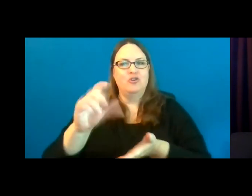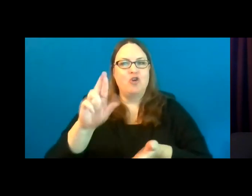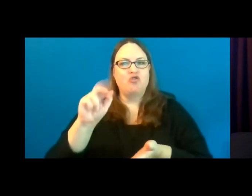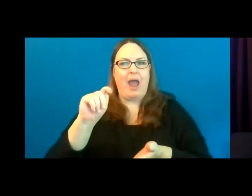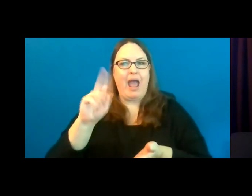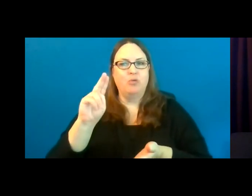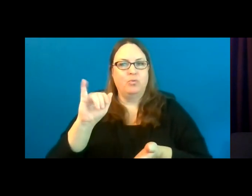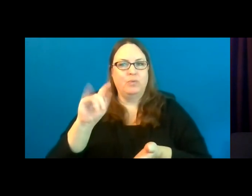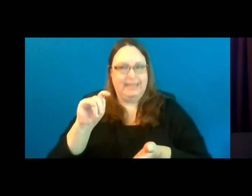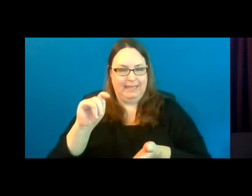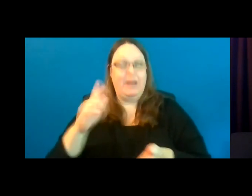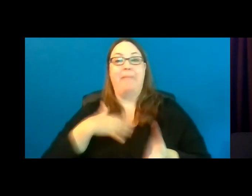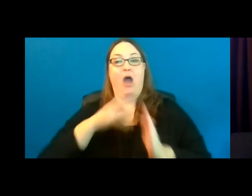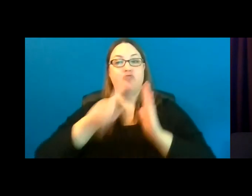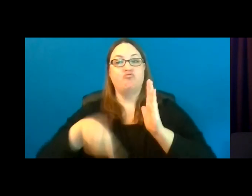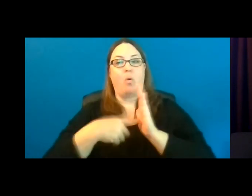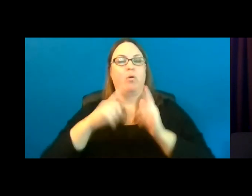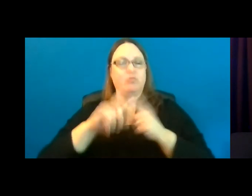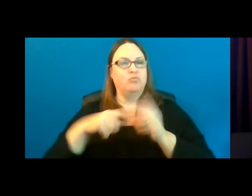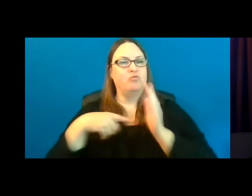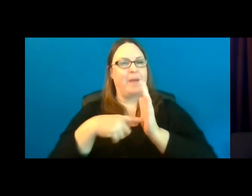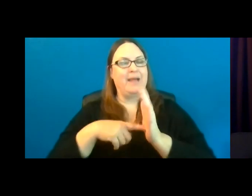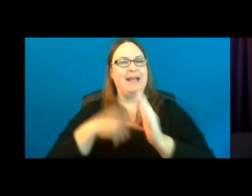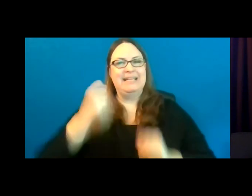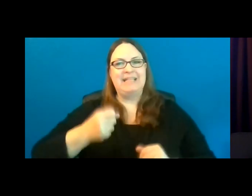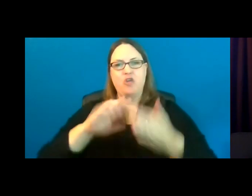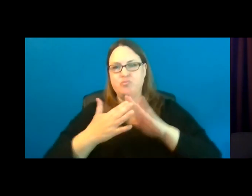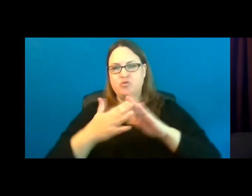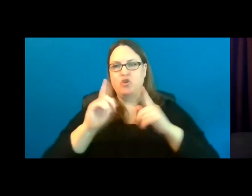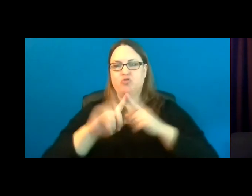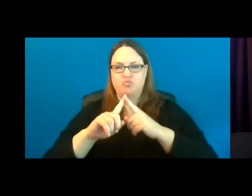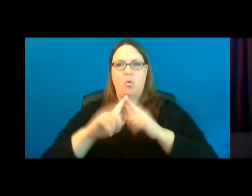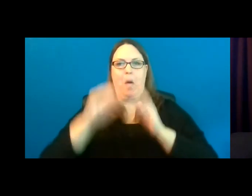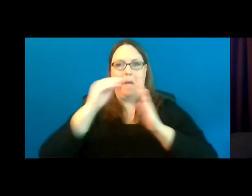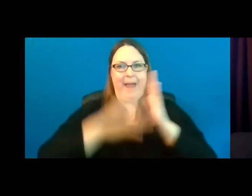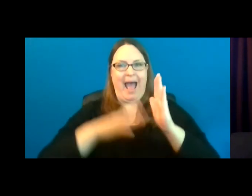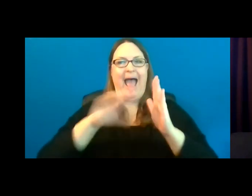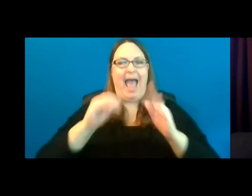My role is to work with southern communities to apply and then carry out recreation grant projects.